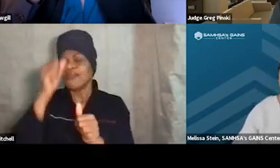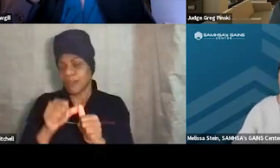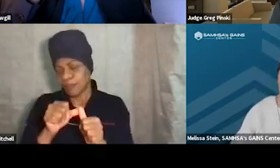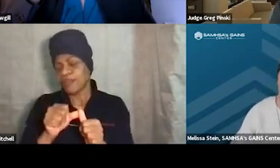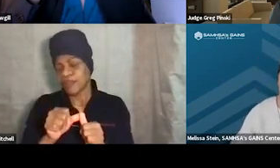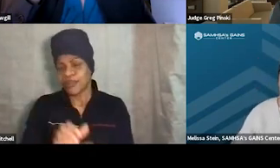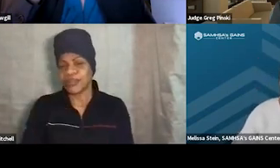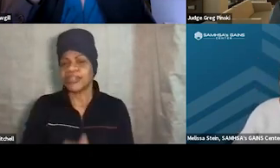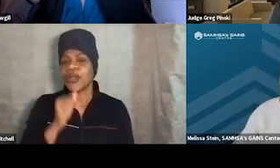Thank you. That's helpful.